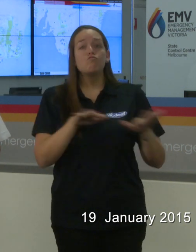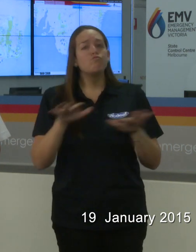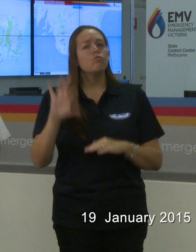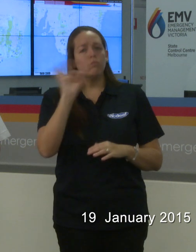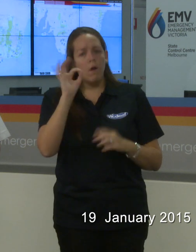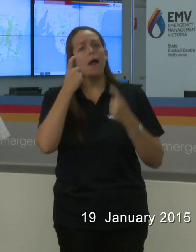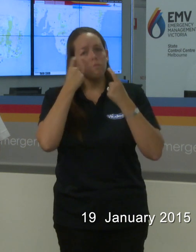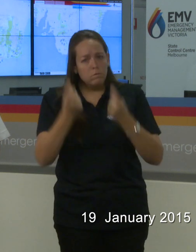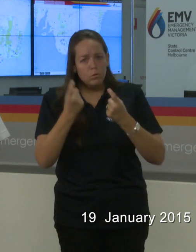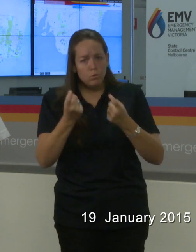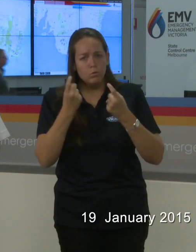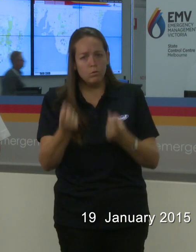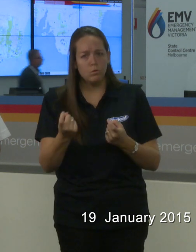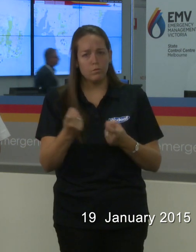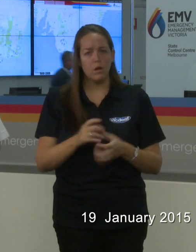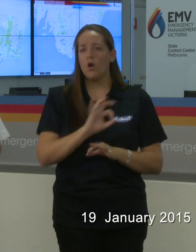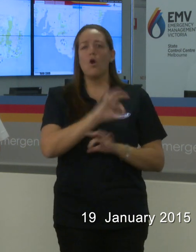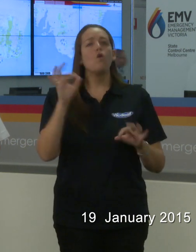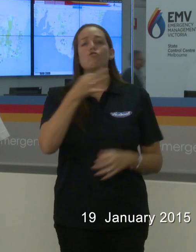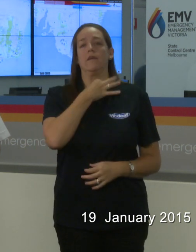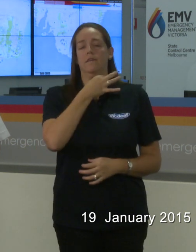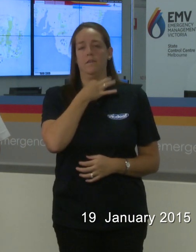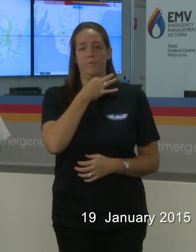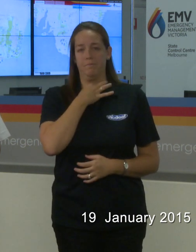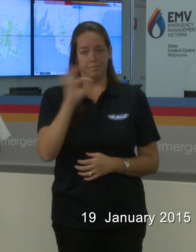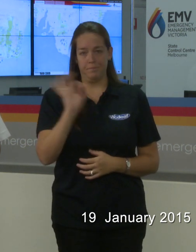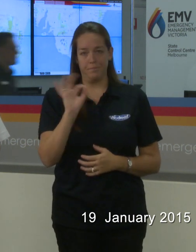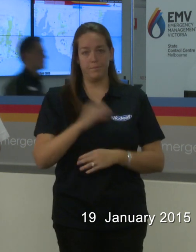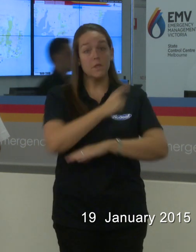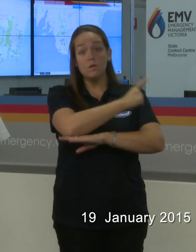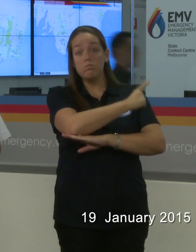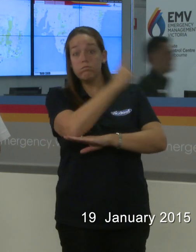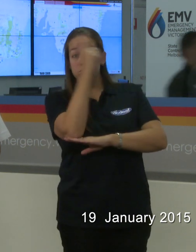of fire about at this time. With very high fire danger ratings you still can have fires that do damage